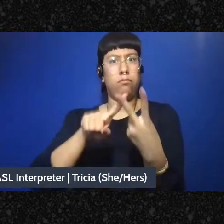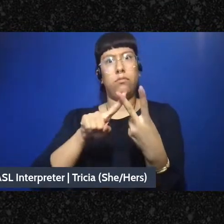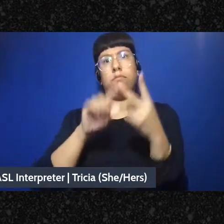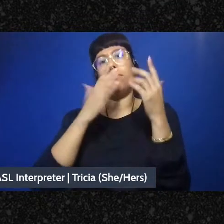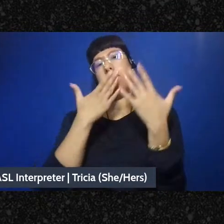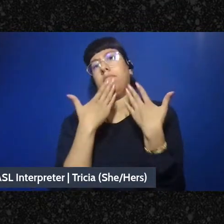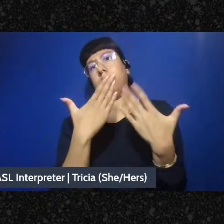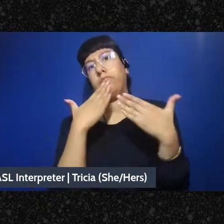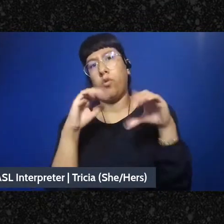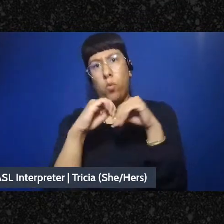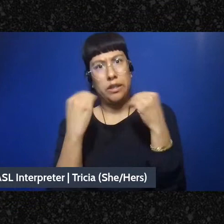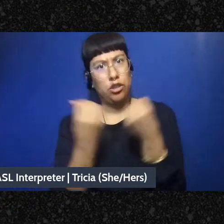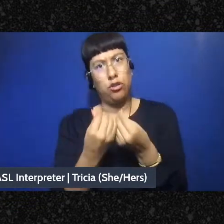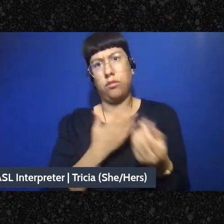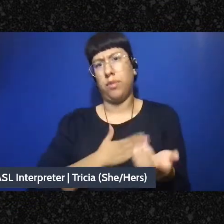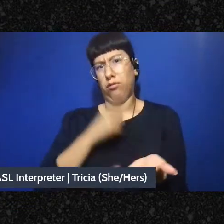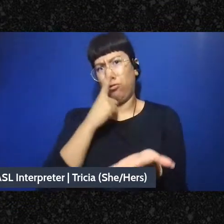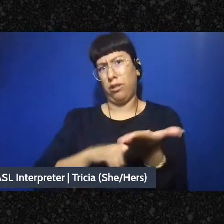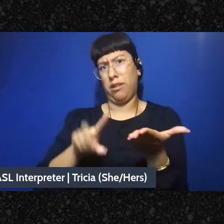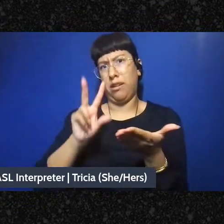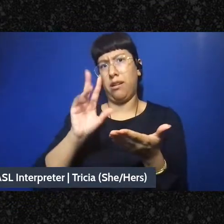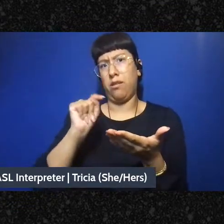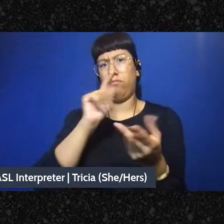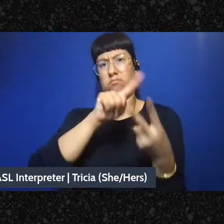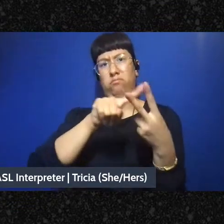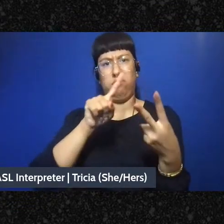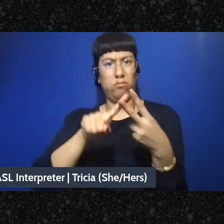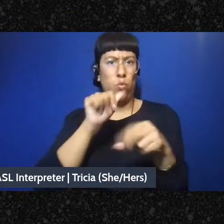we encourage everyone to check out their work via the links in the event description.